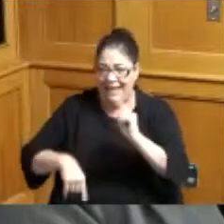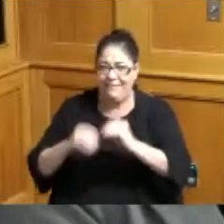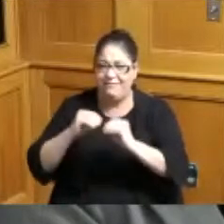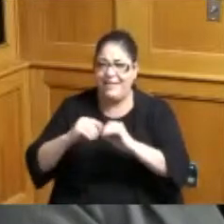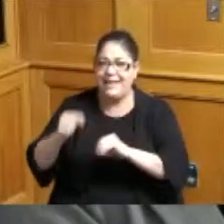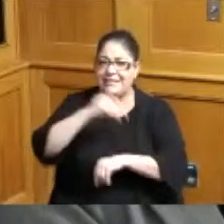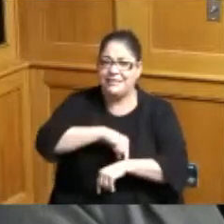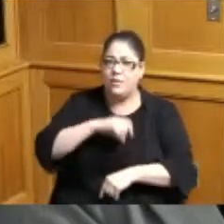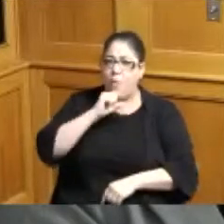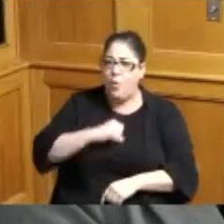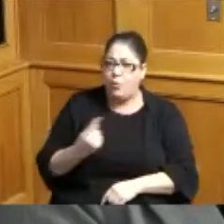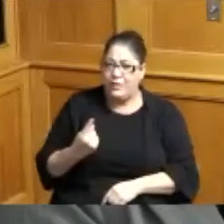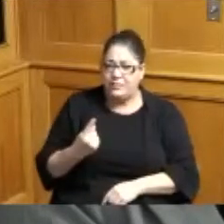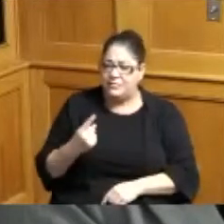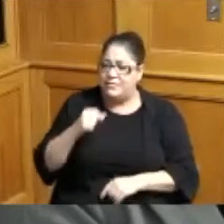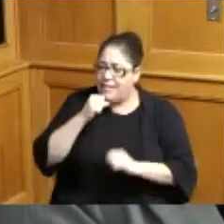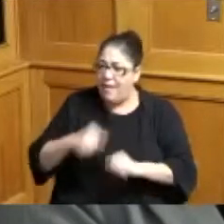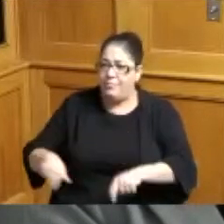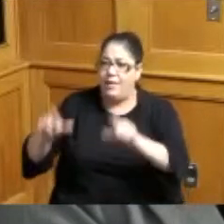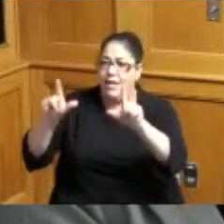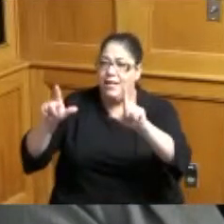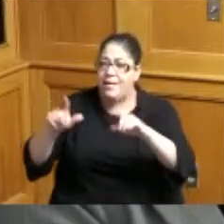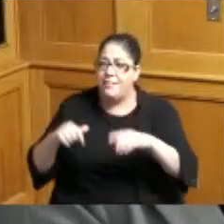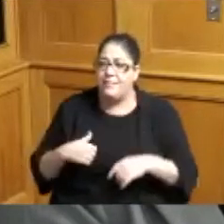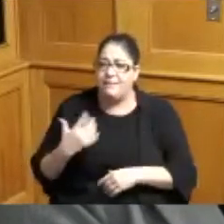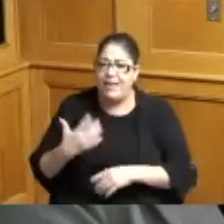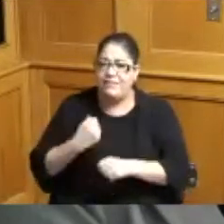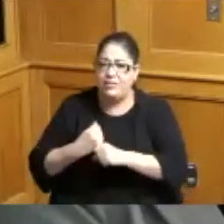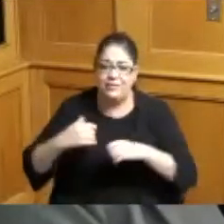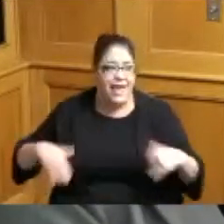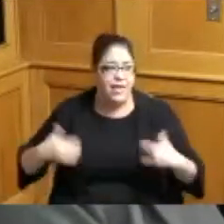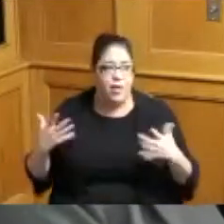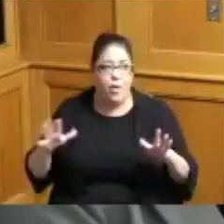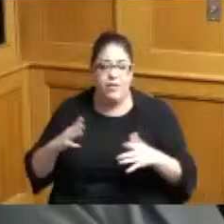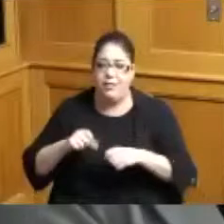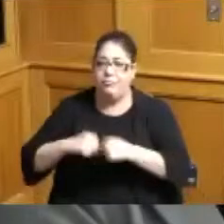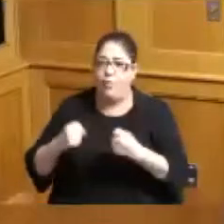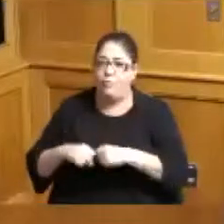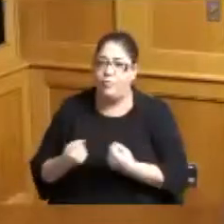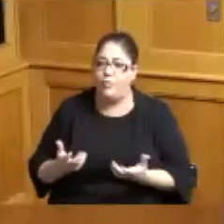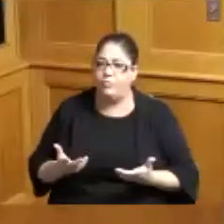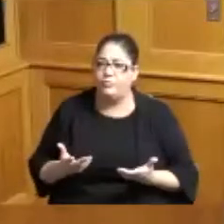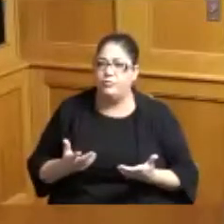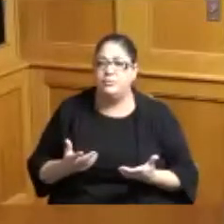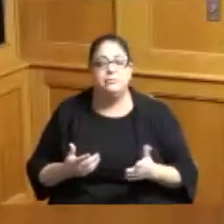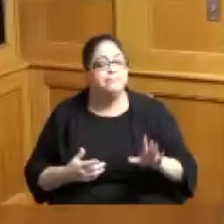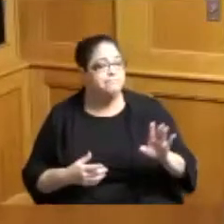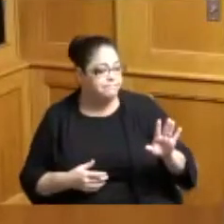they haven't been up you know they haven't been up five years yet yes Madam Vice President this